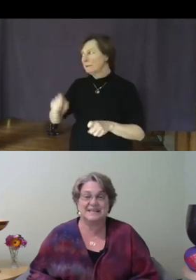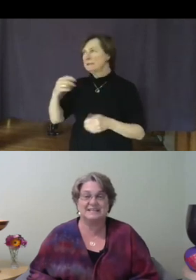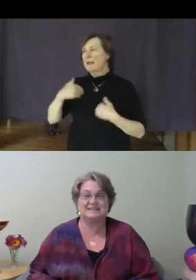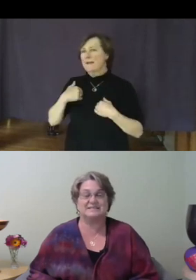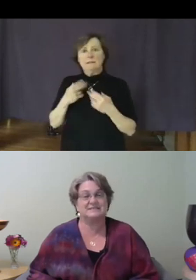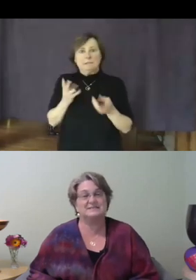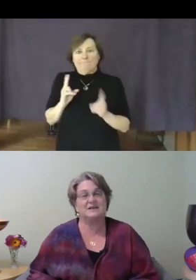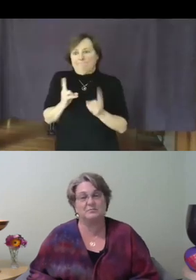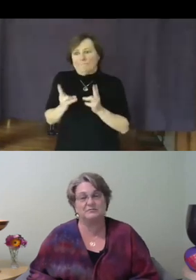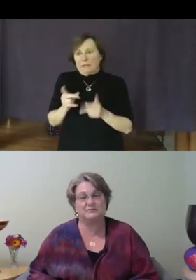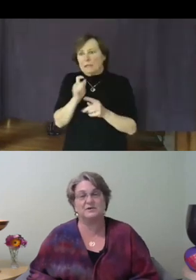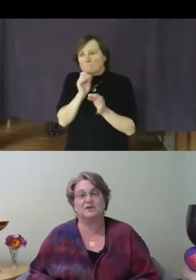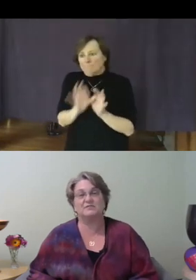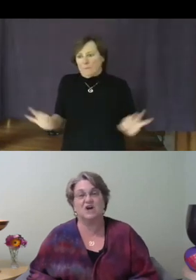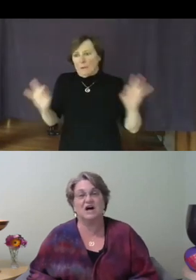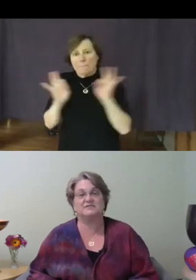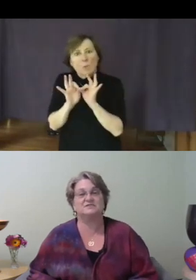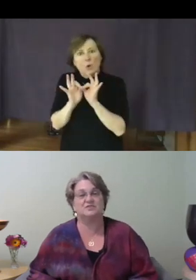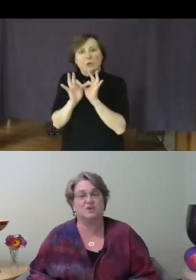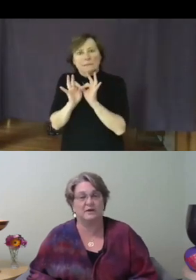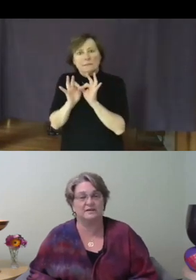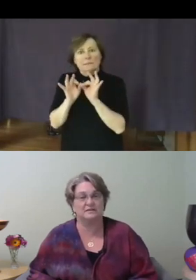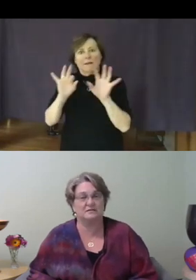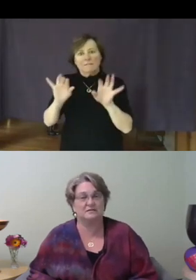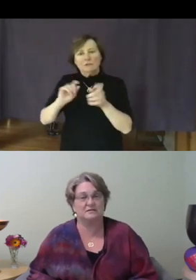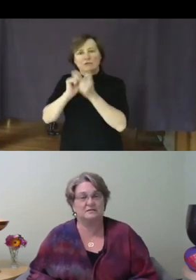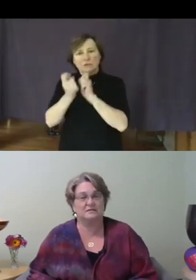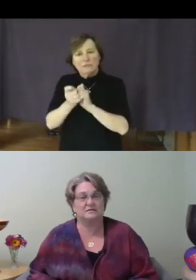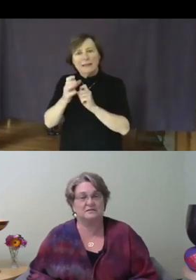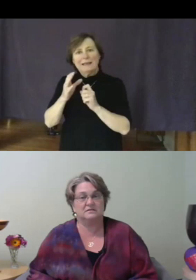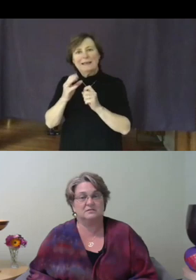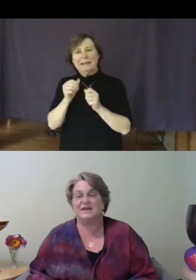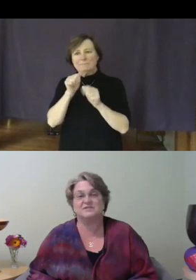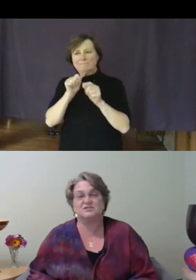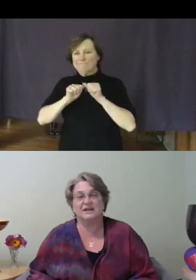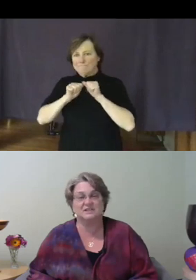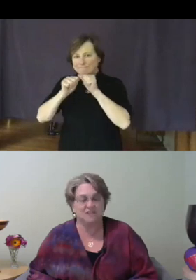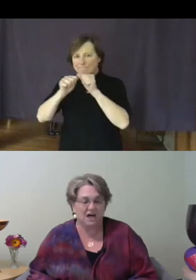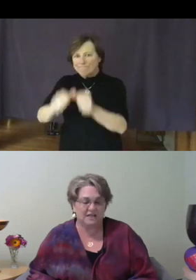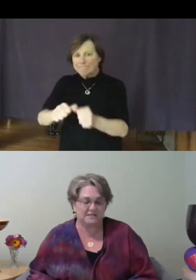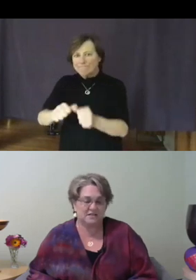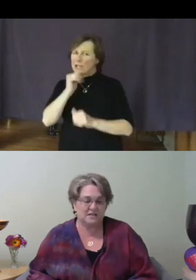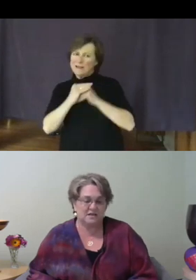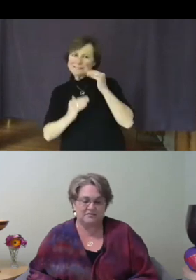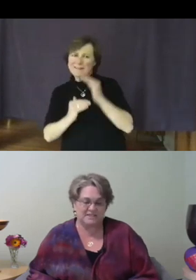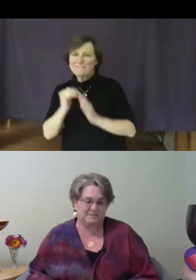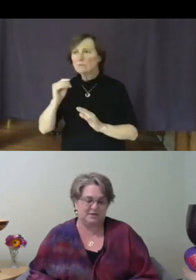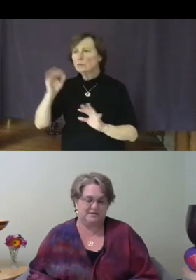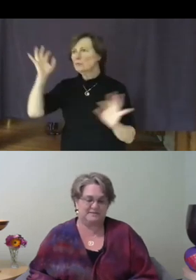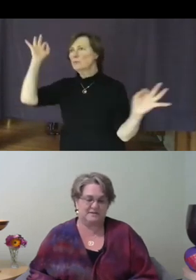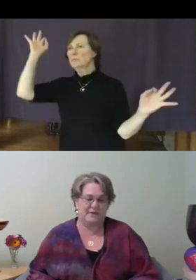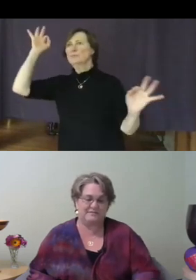the discomfort of not knowing. We have to try a lot of experiments, and we have to